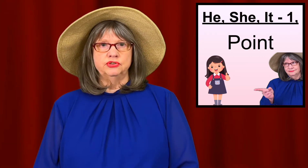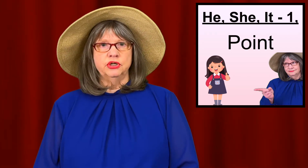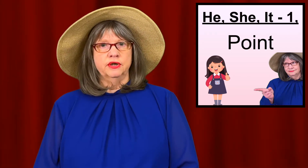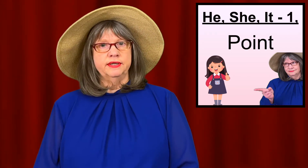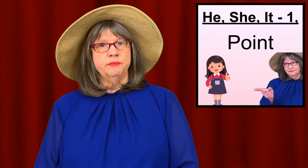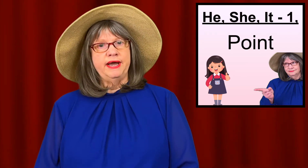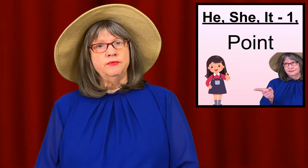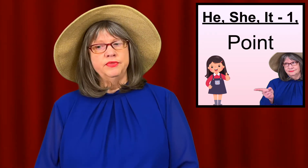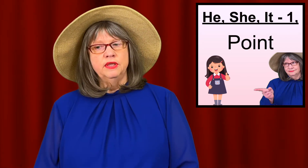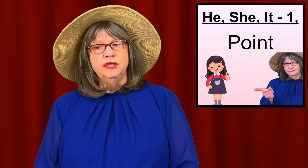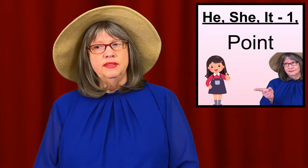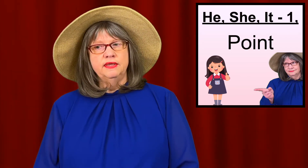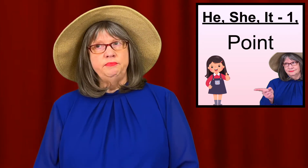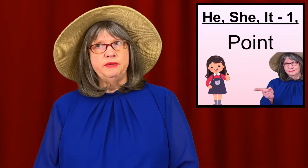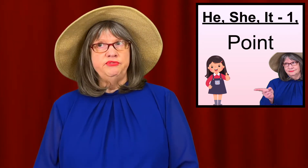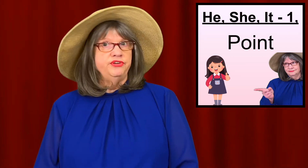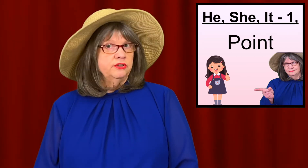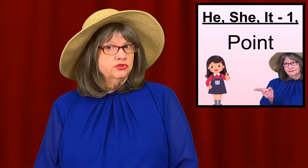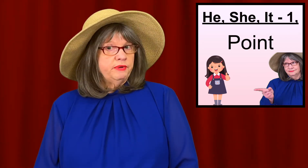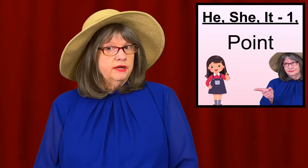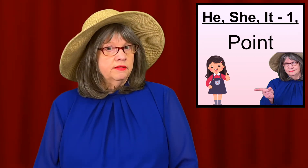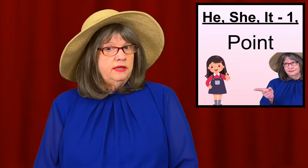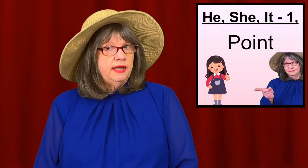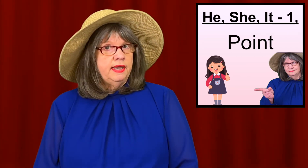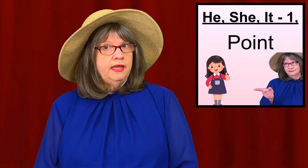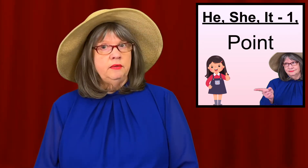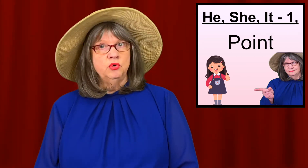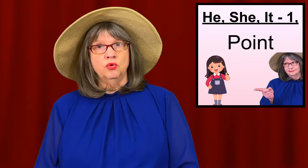talking about, then maybe fingerspell the name, or give